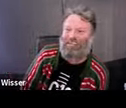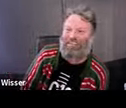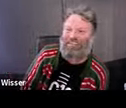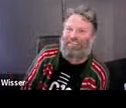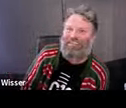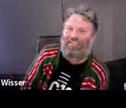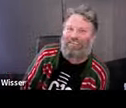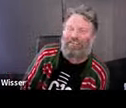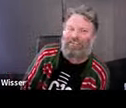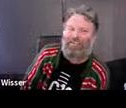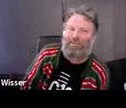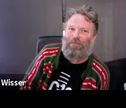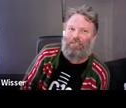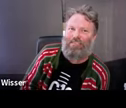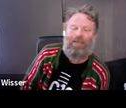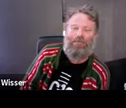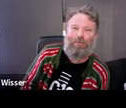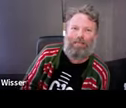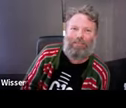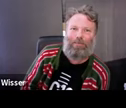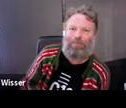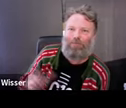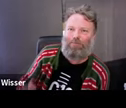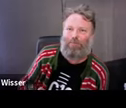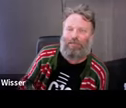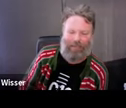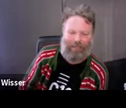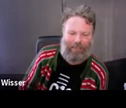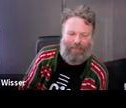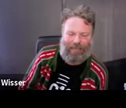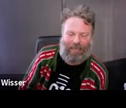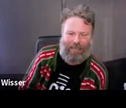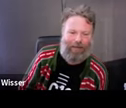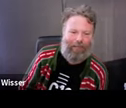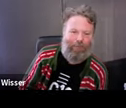is is youngest member of the gallery which I'm just blanking - someone